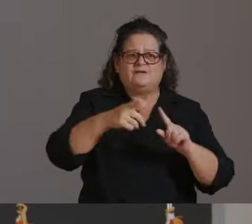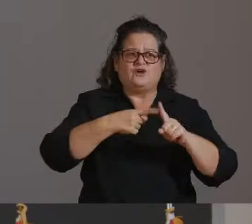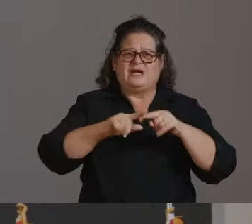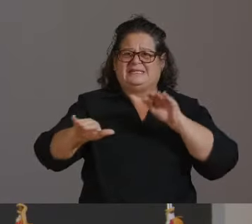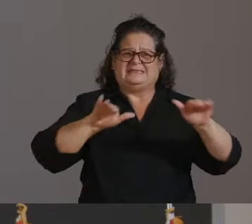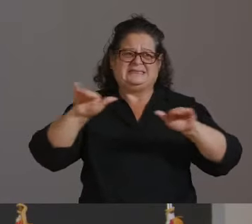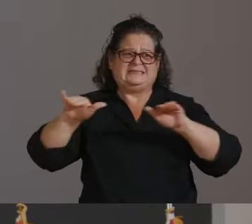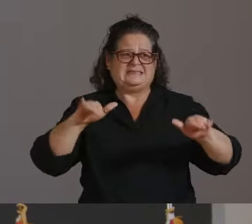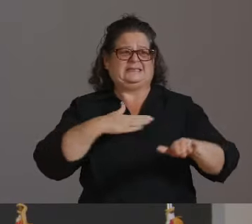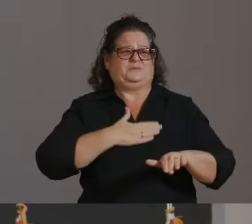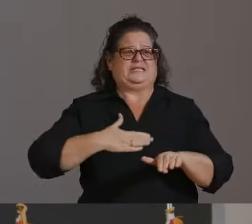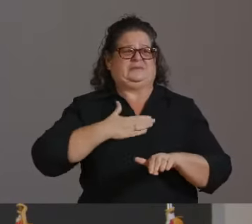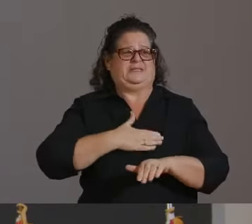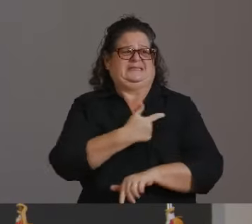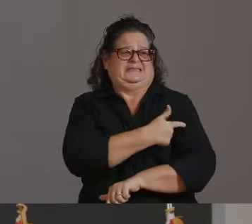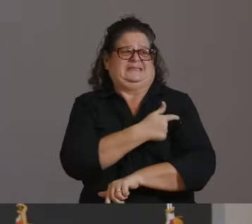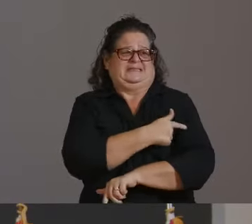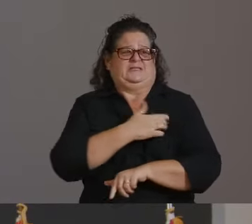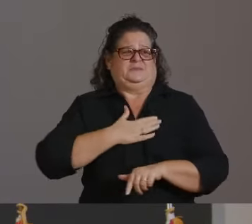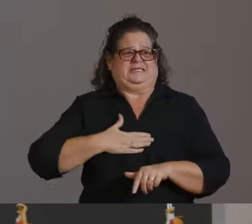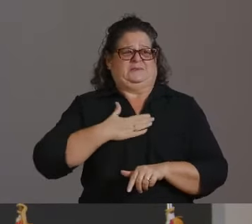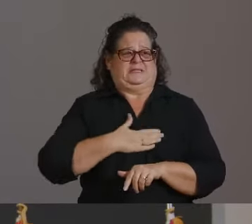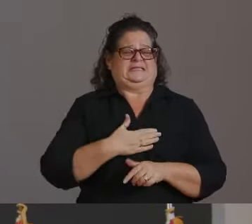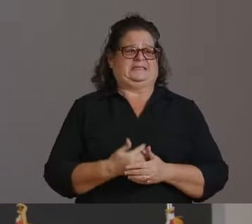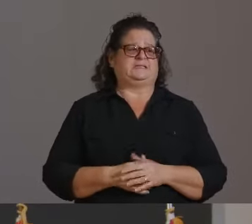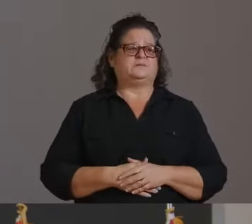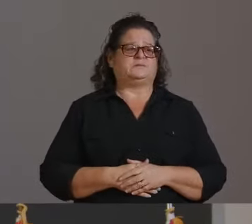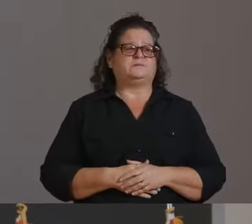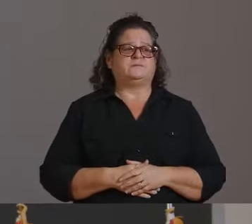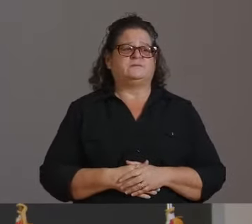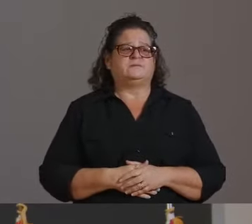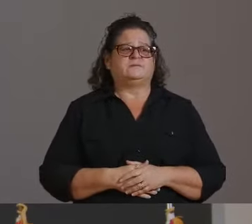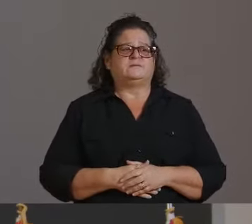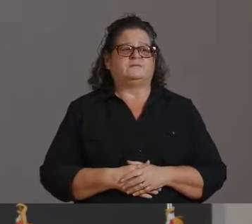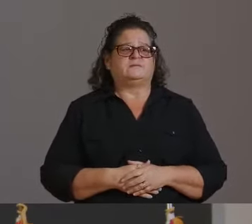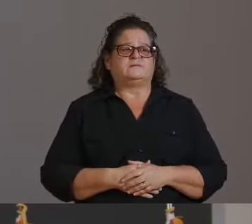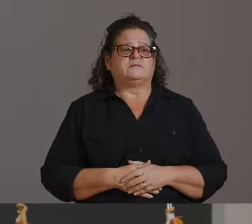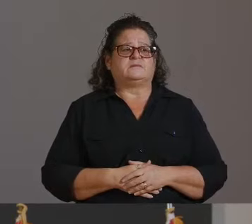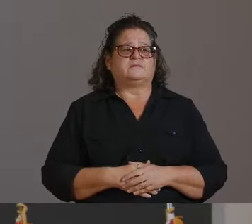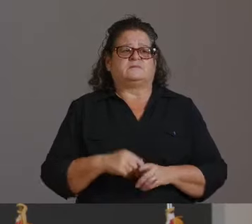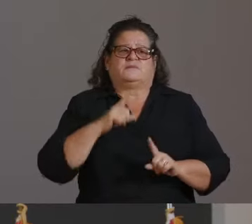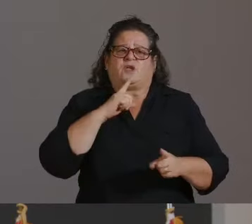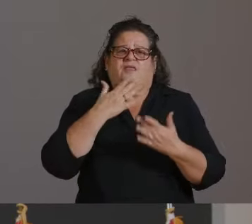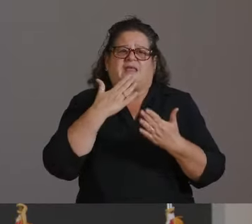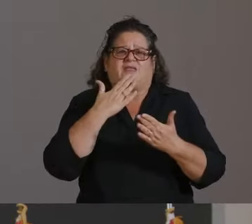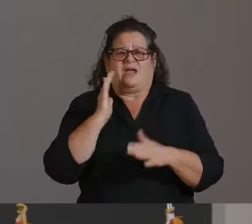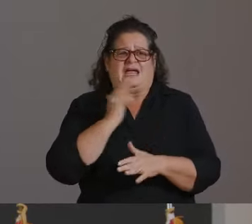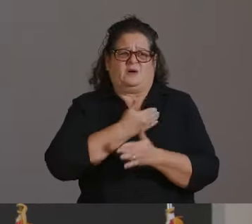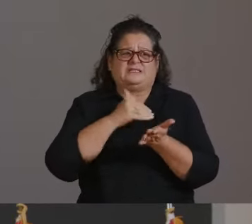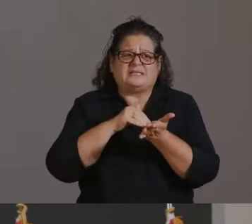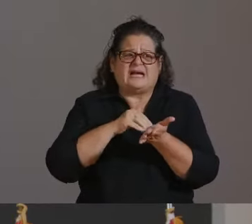WE ARE GRATEFUL FOR THE HARD WORK OF OUR HEALTHCARE PROFESSIONALS, OUR FIRST RESPONDERS, OUR ENTIRE